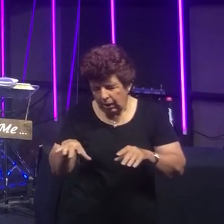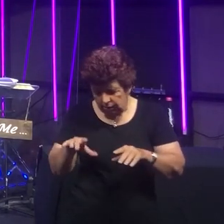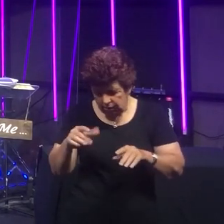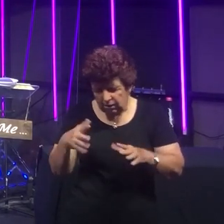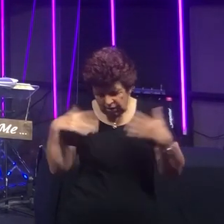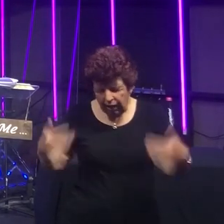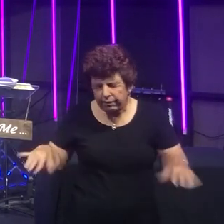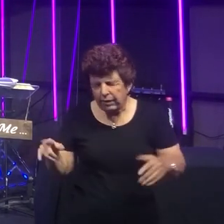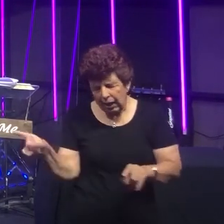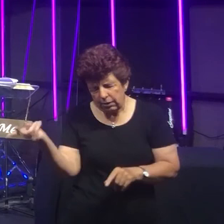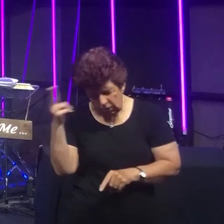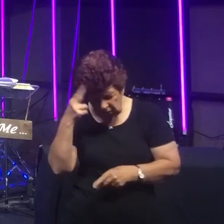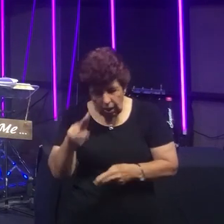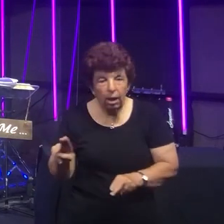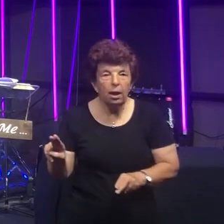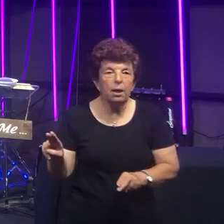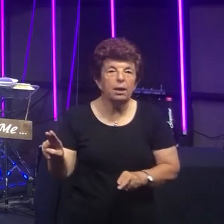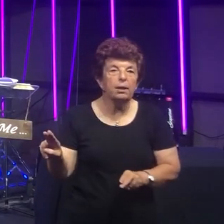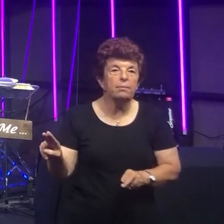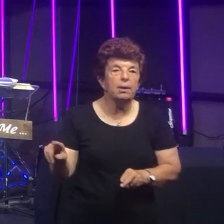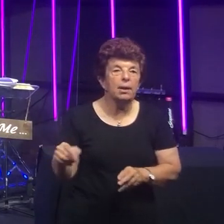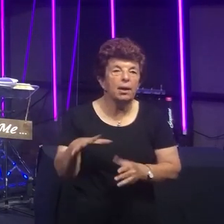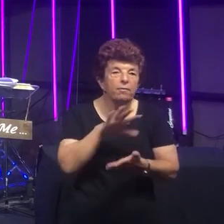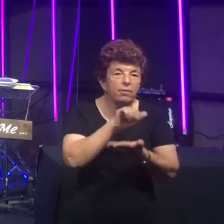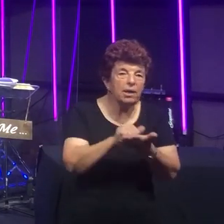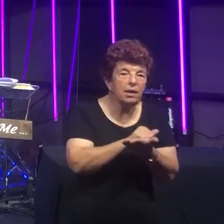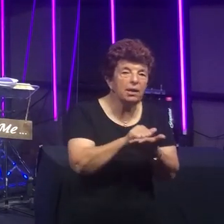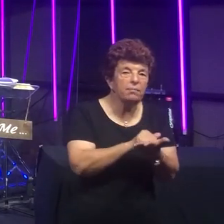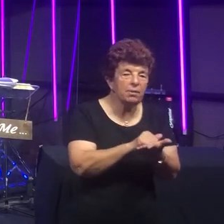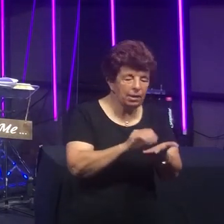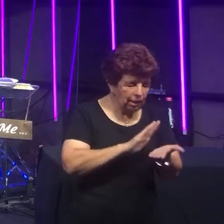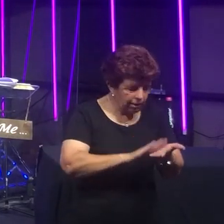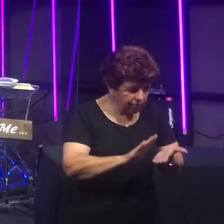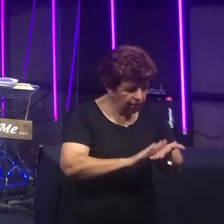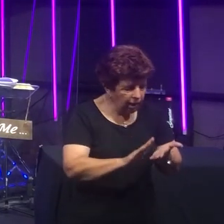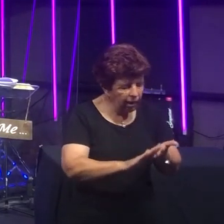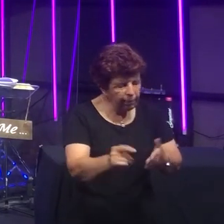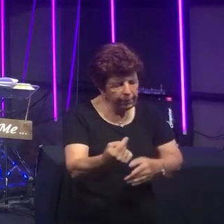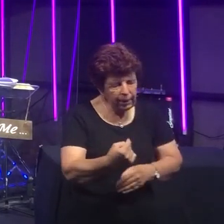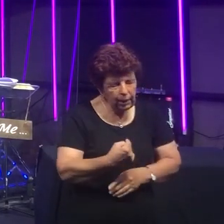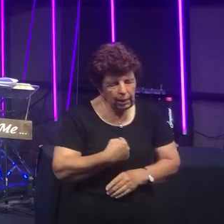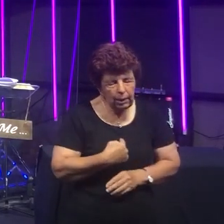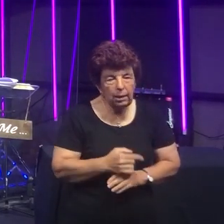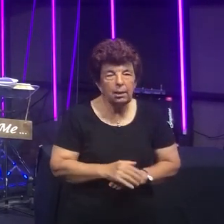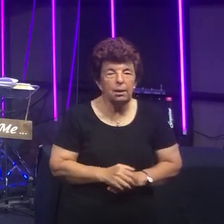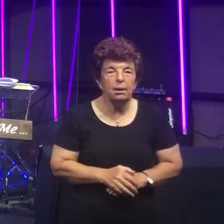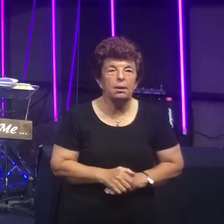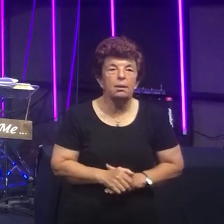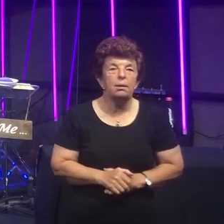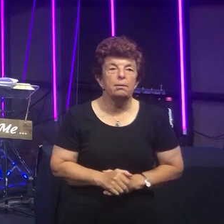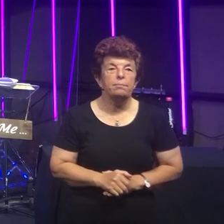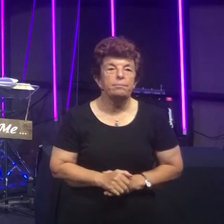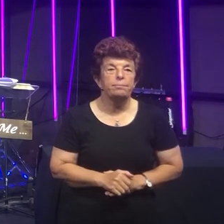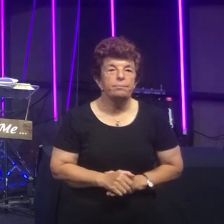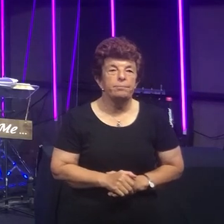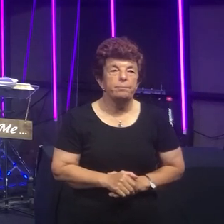To pardon and sanctify me